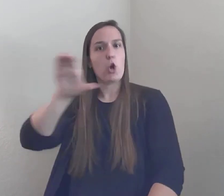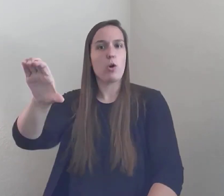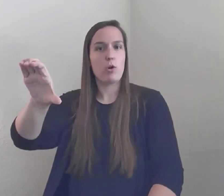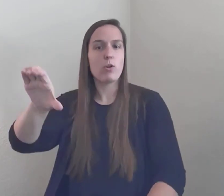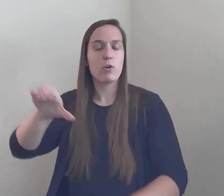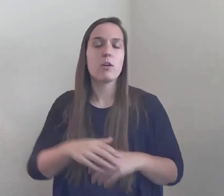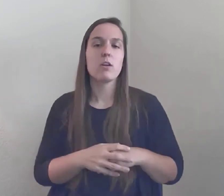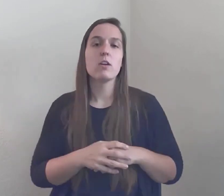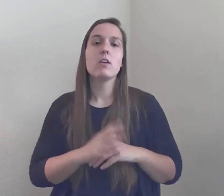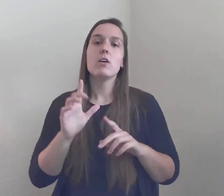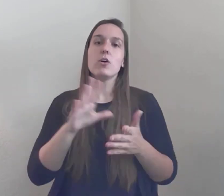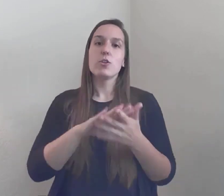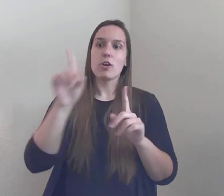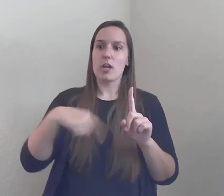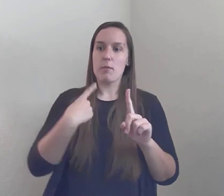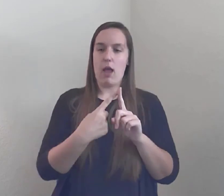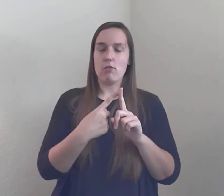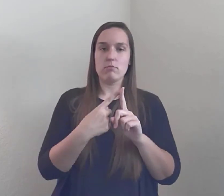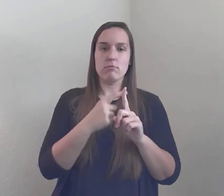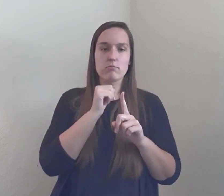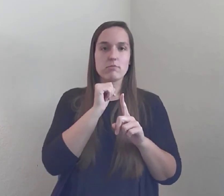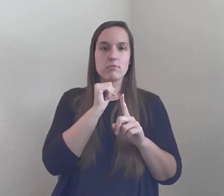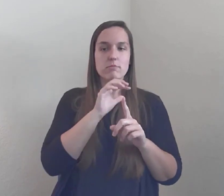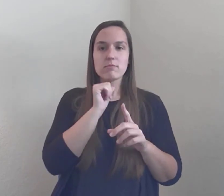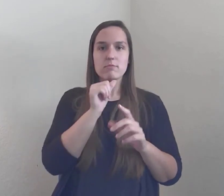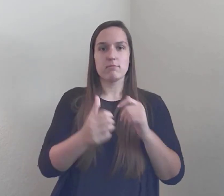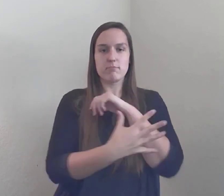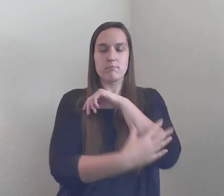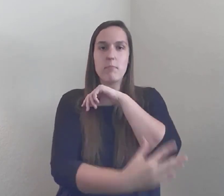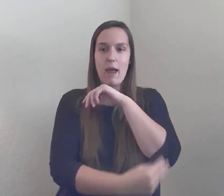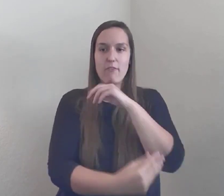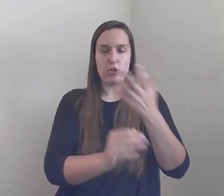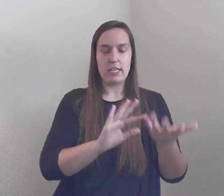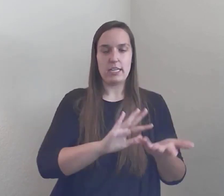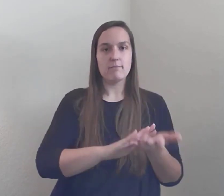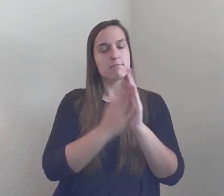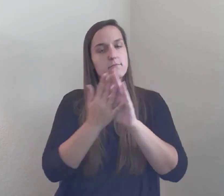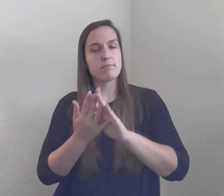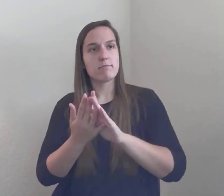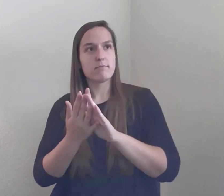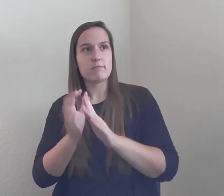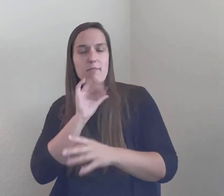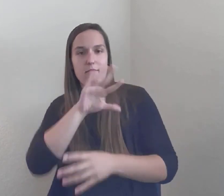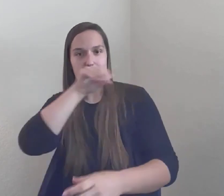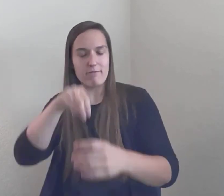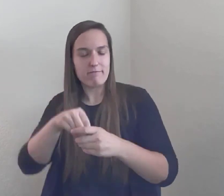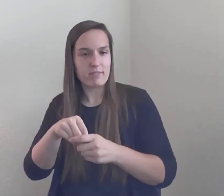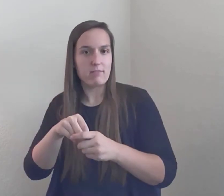One of my favorites is you've learned about disrupting systems that you depend on...